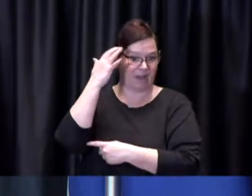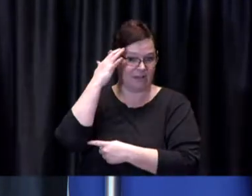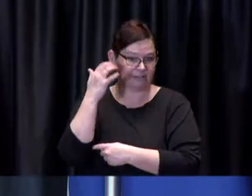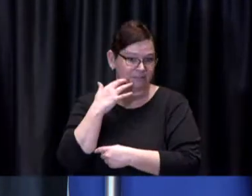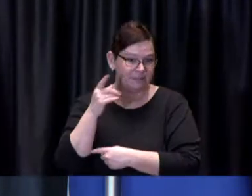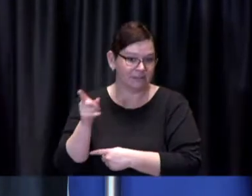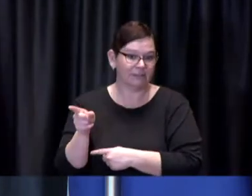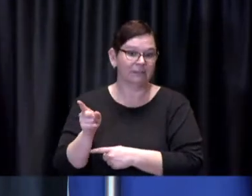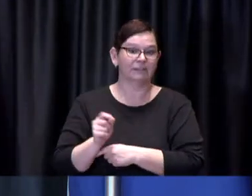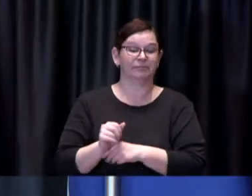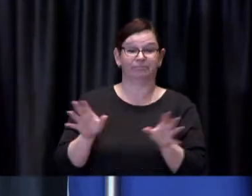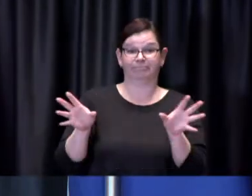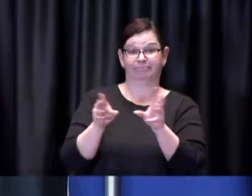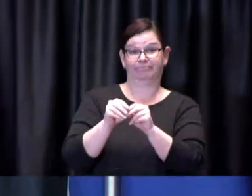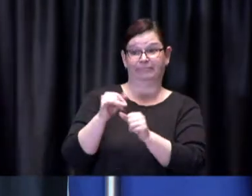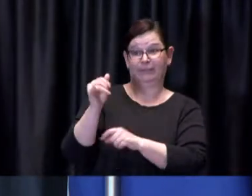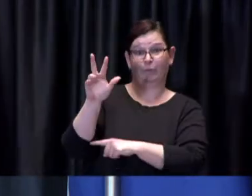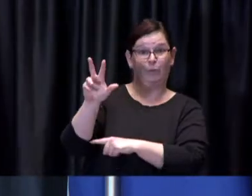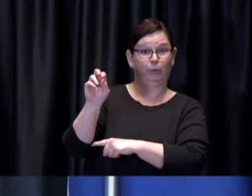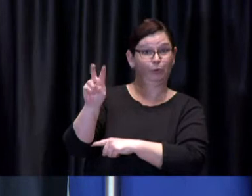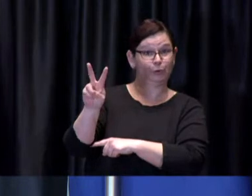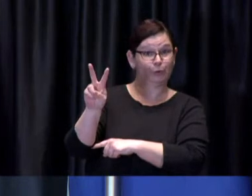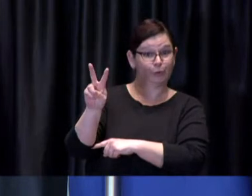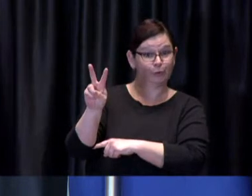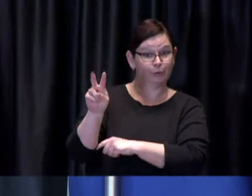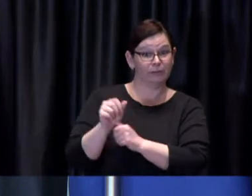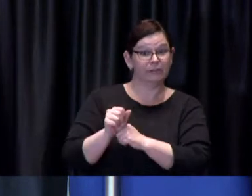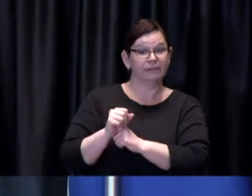53 people are in the ICU.